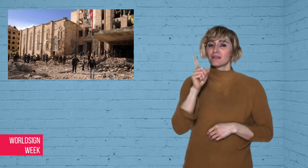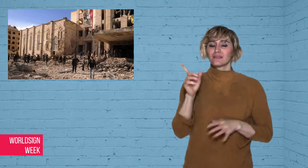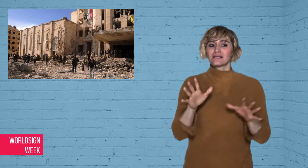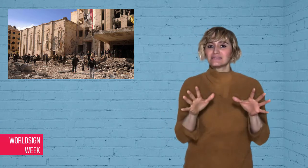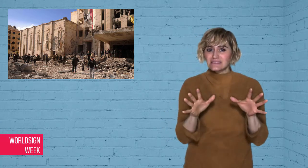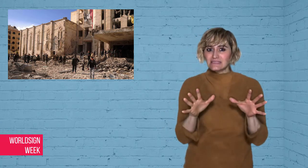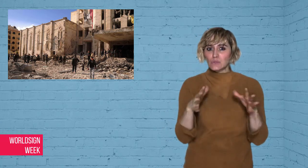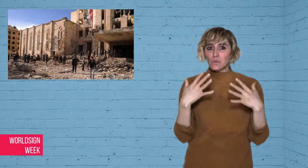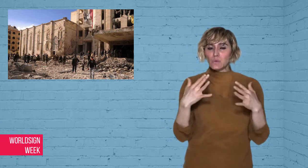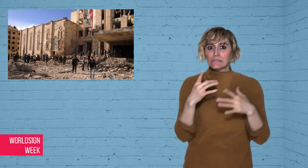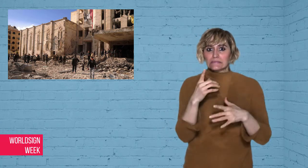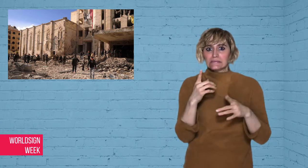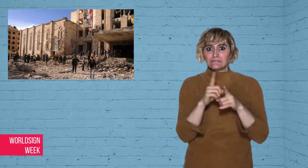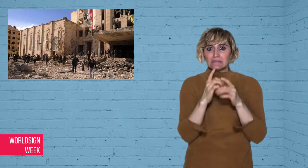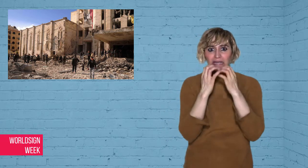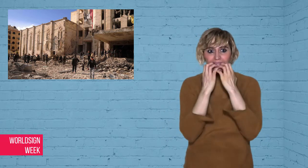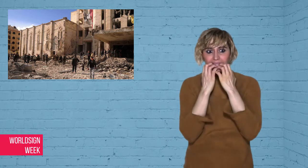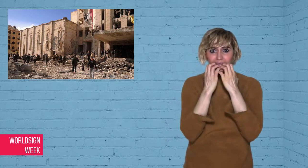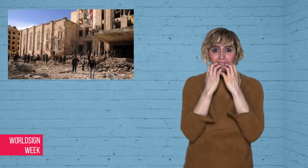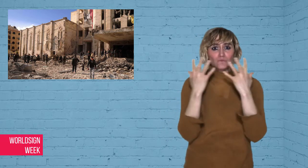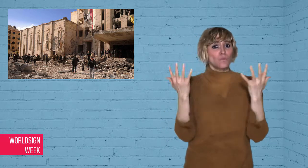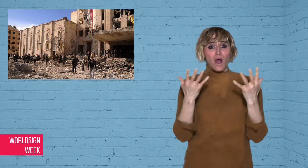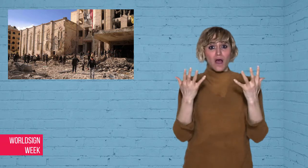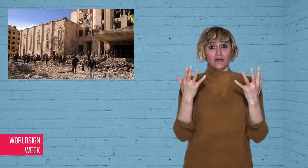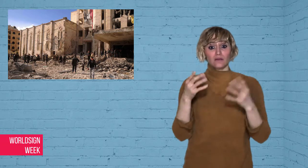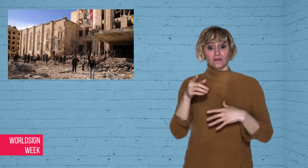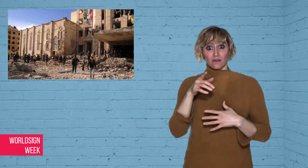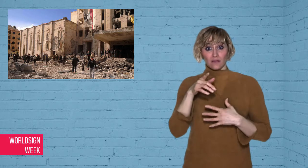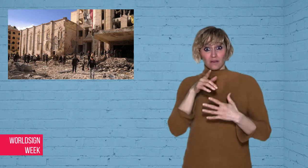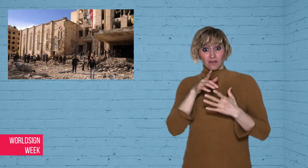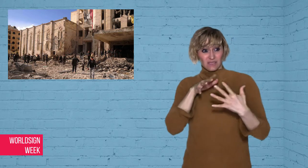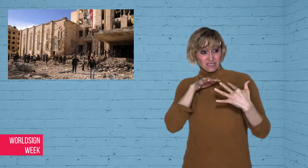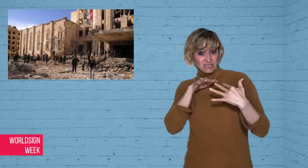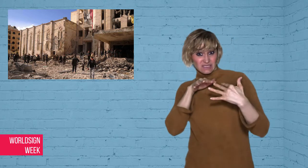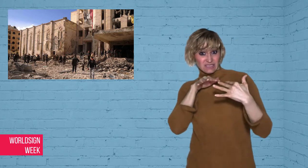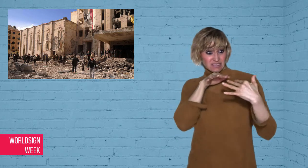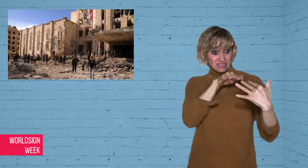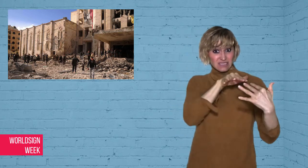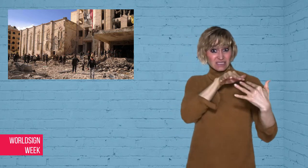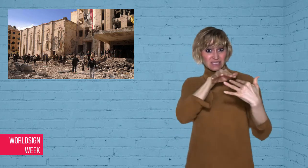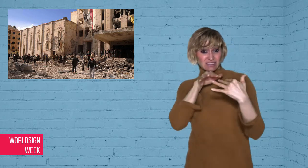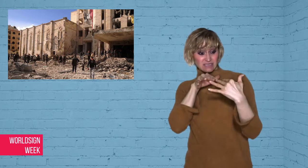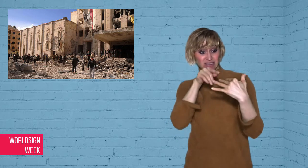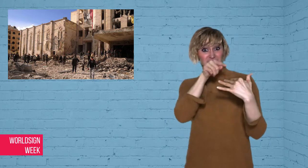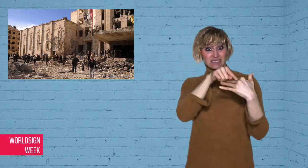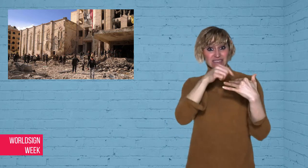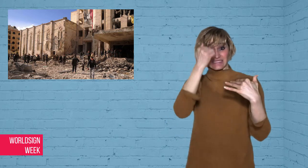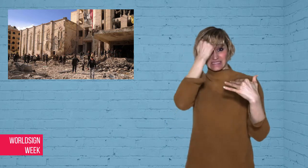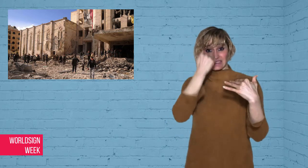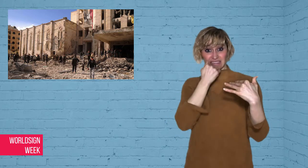behind civilians whom soldiers do not